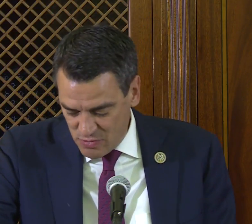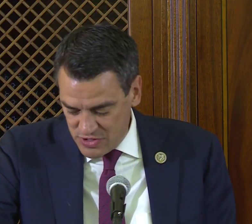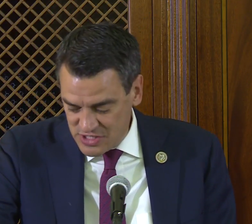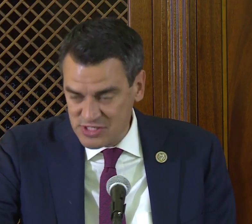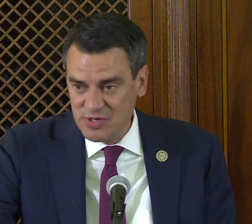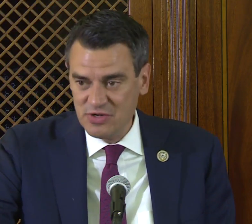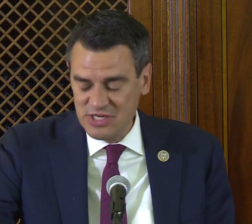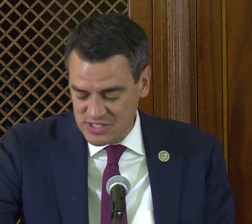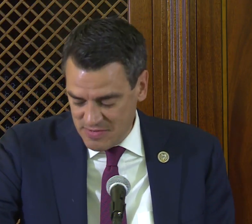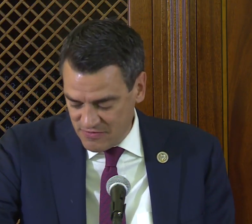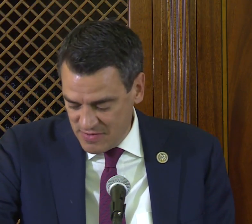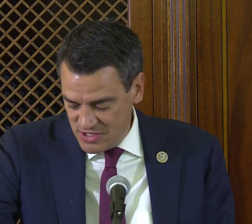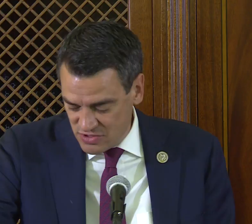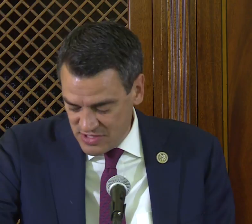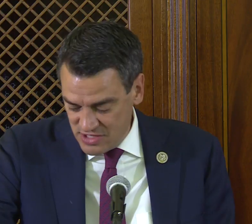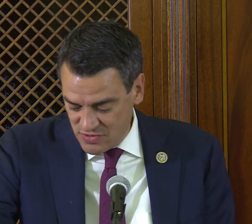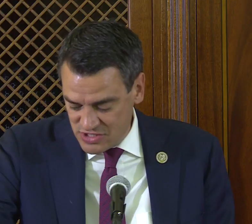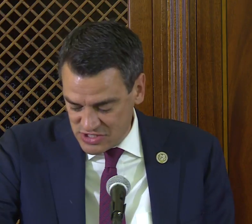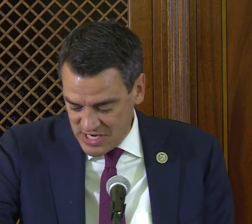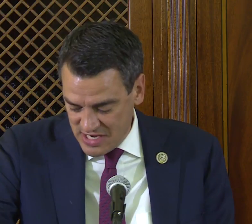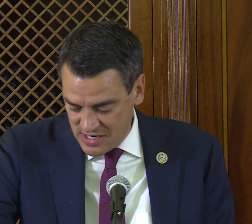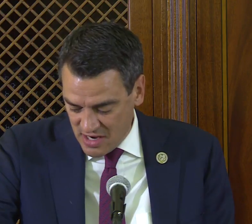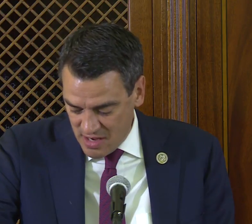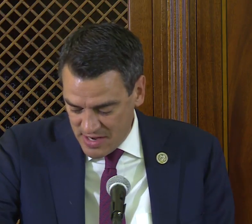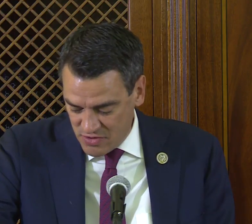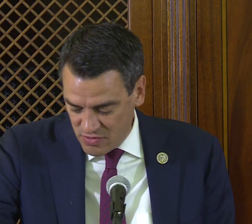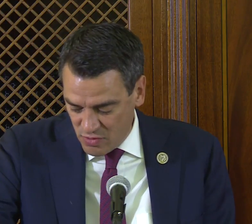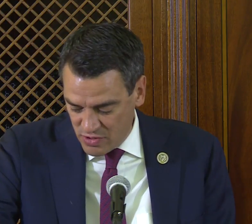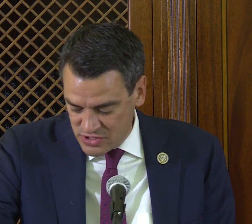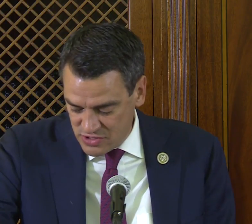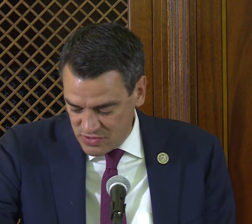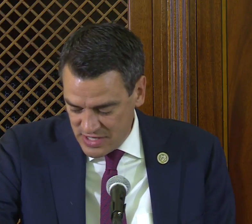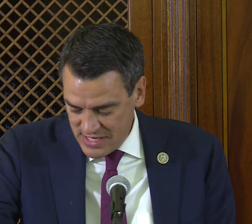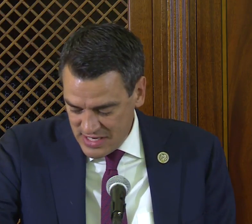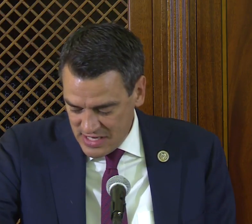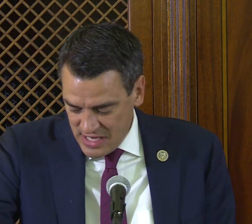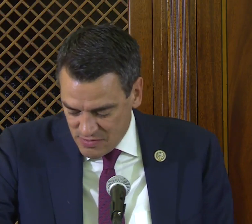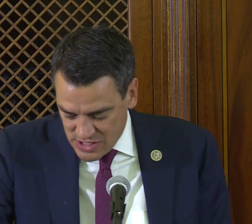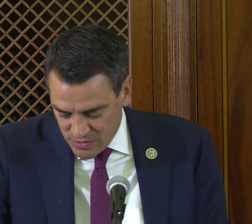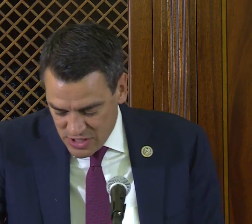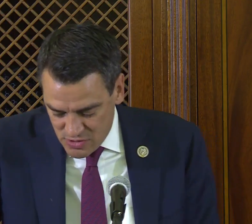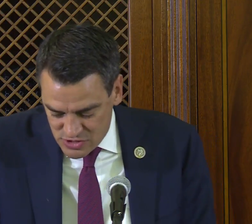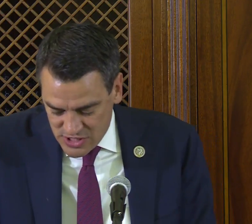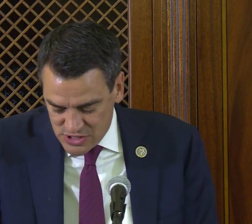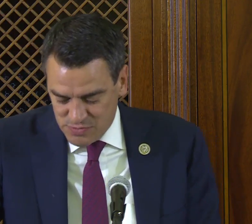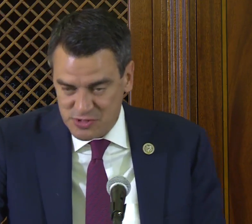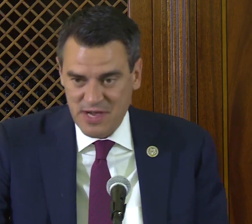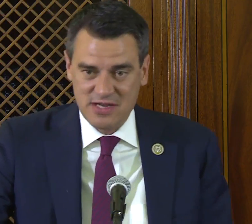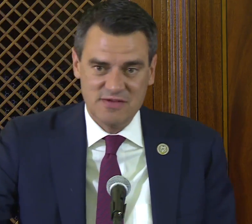with a disability stemming from injuries sustained in combat during World War II, he was able to use his perspective